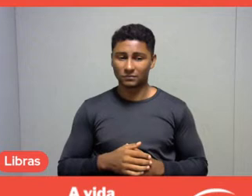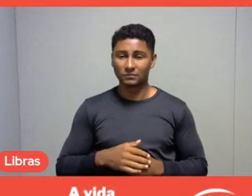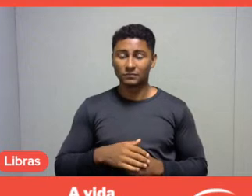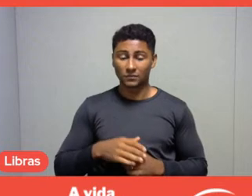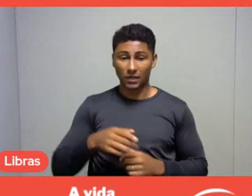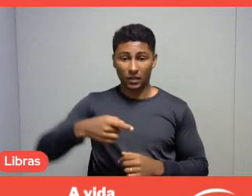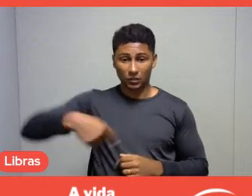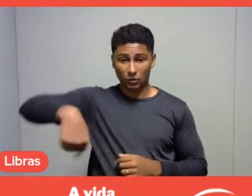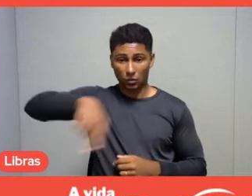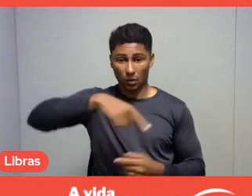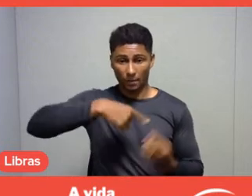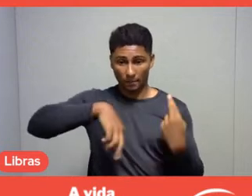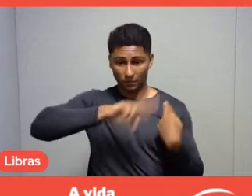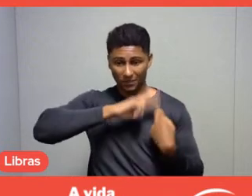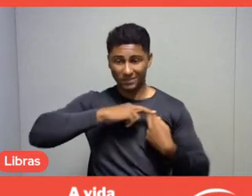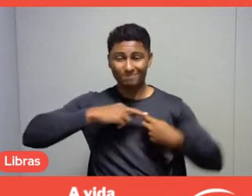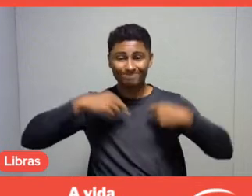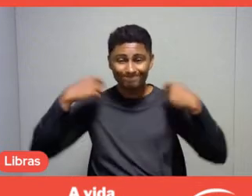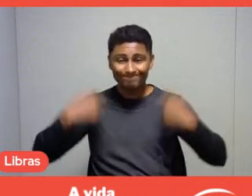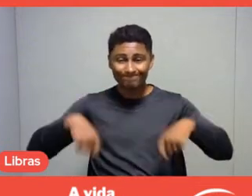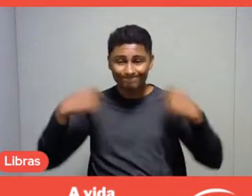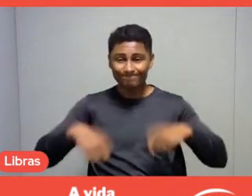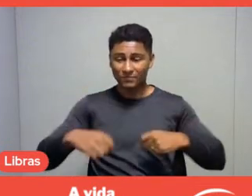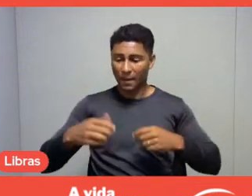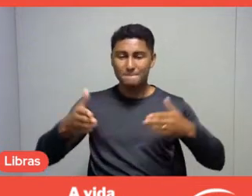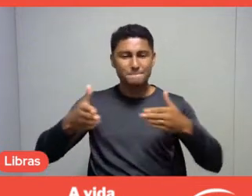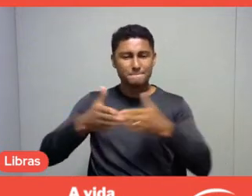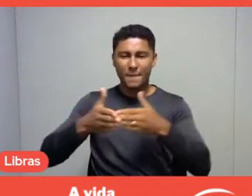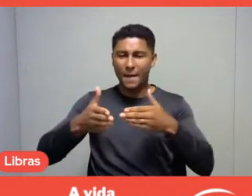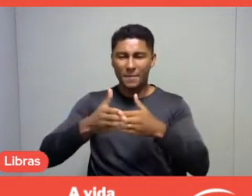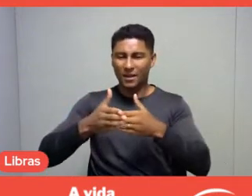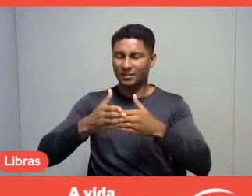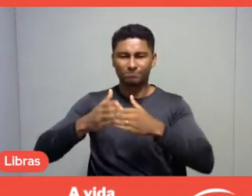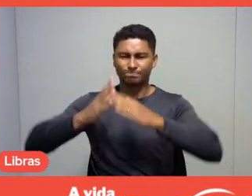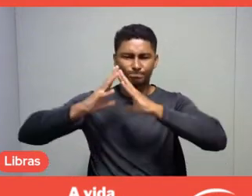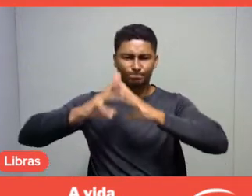trying to overcome these access barriers.